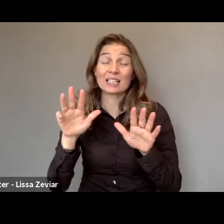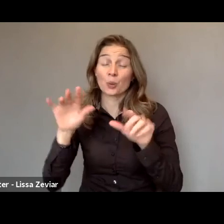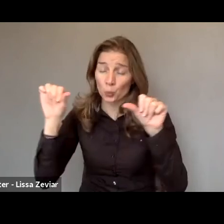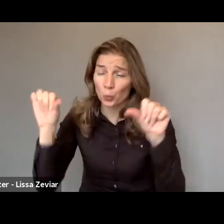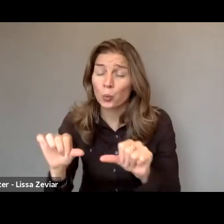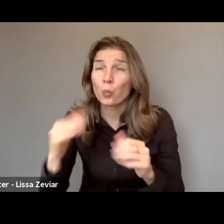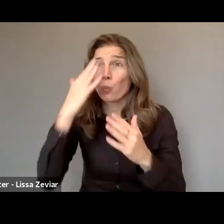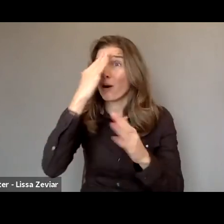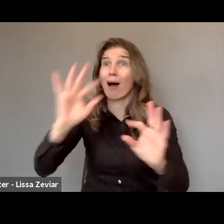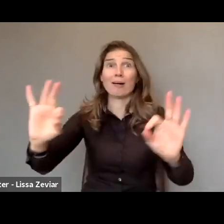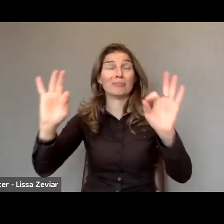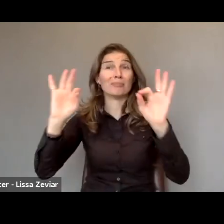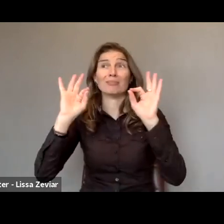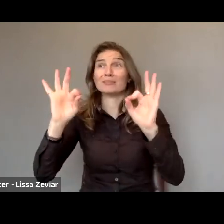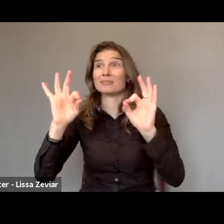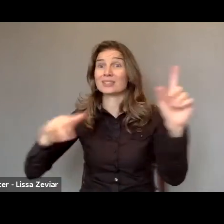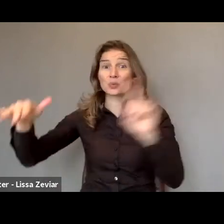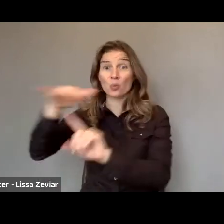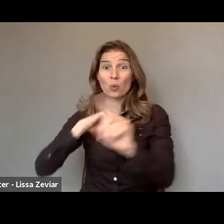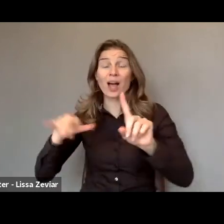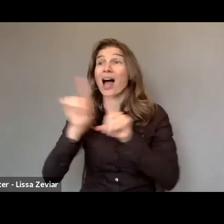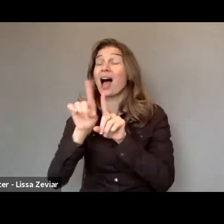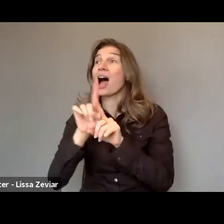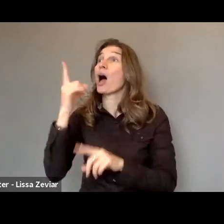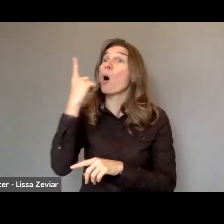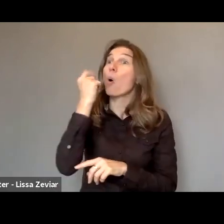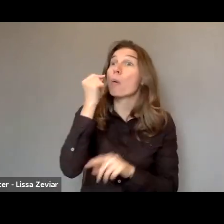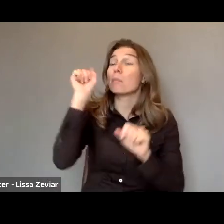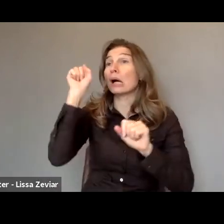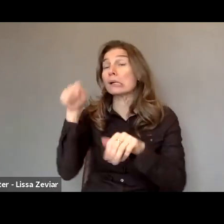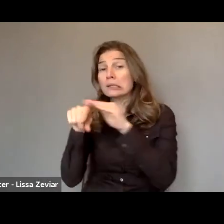and because it was more difficult for women to get to seek assistance.